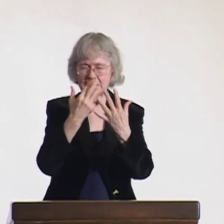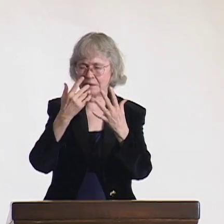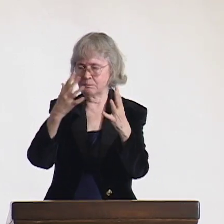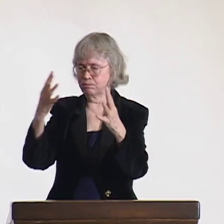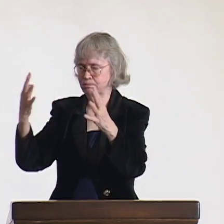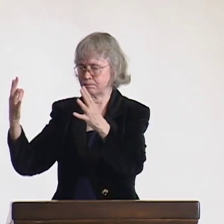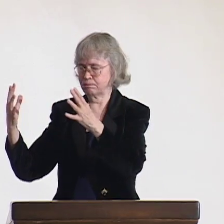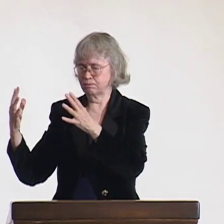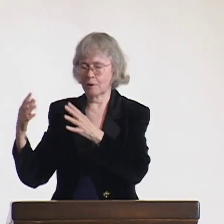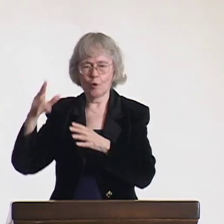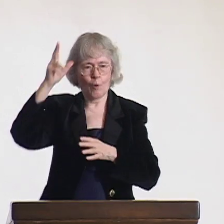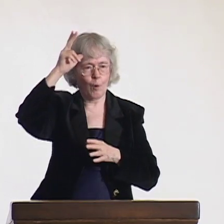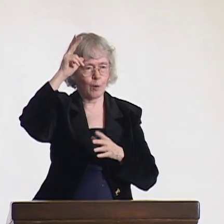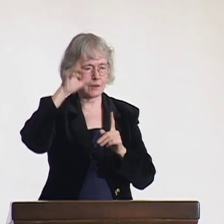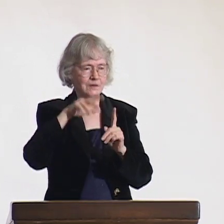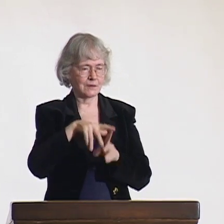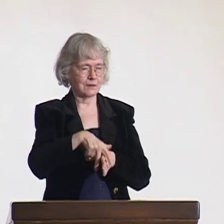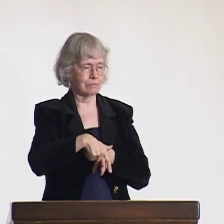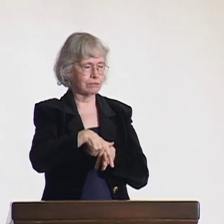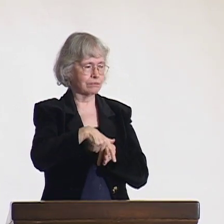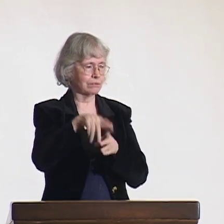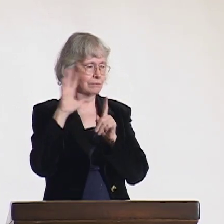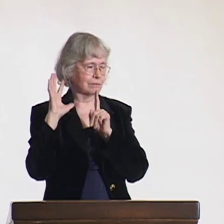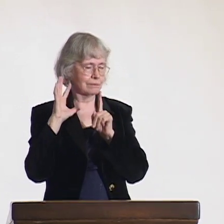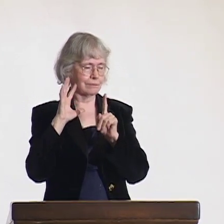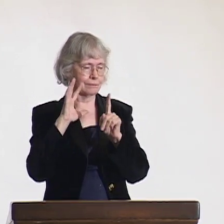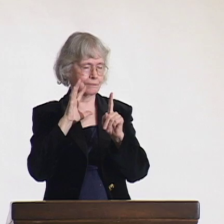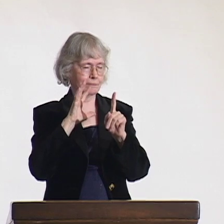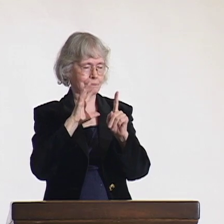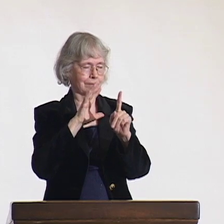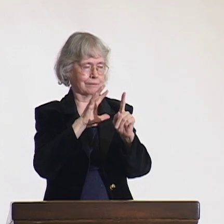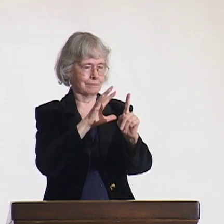You would have multiple men wanting the same female.